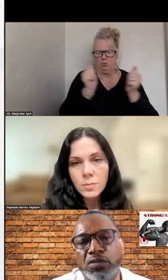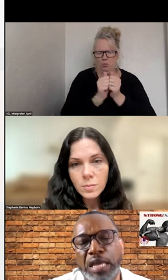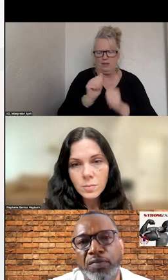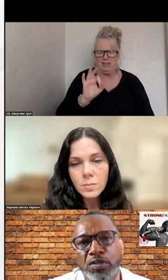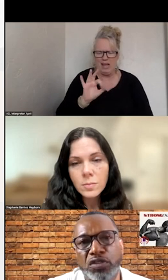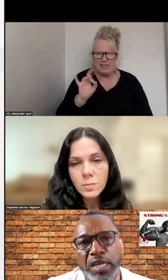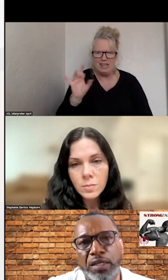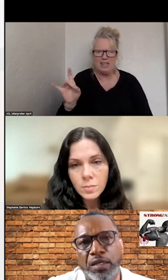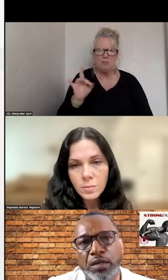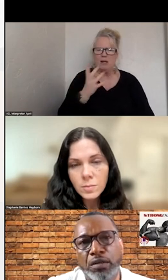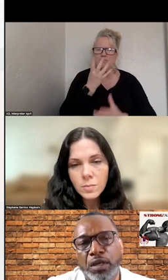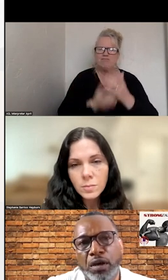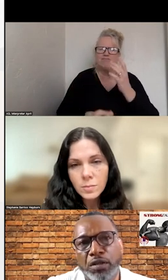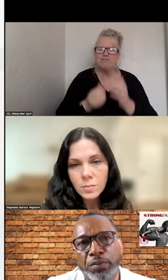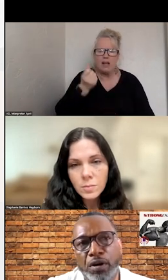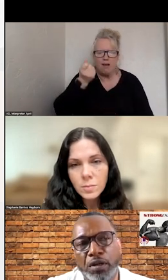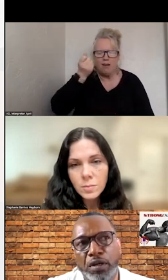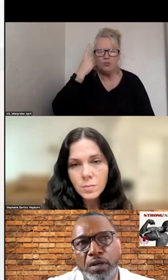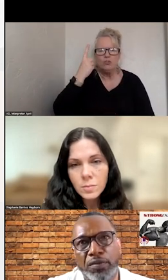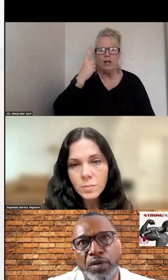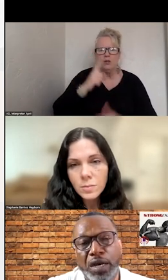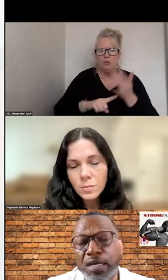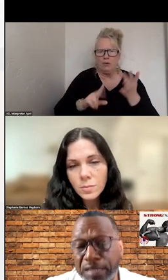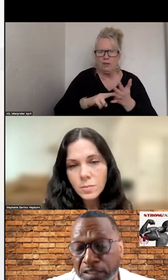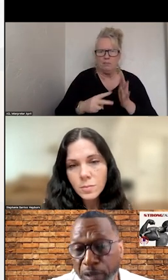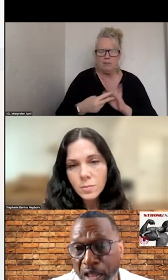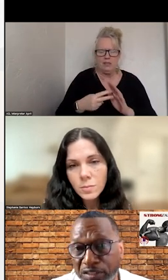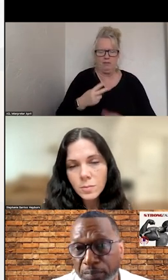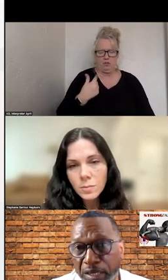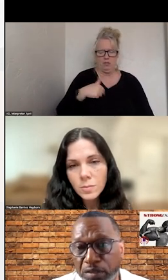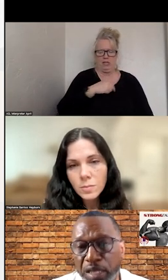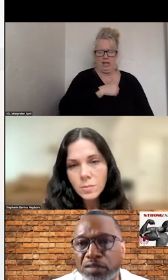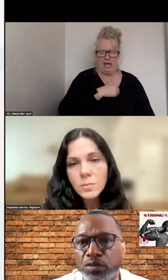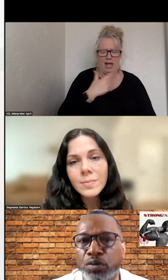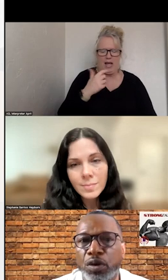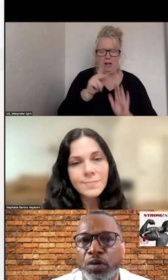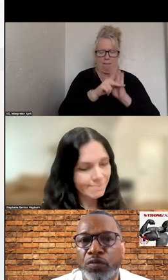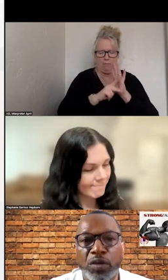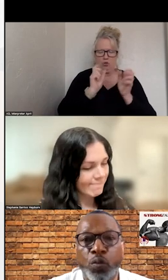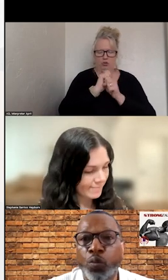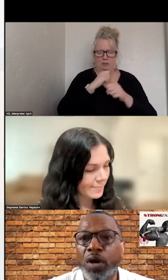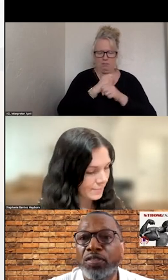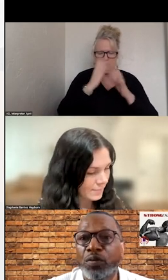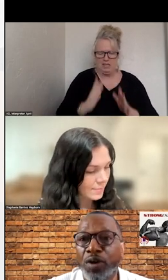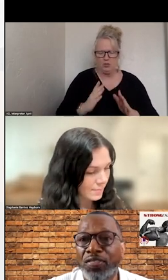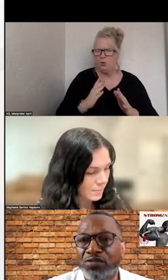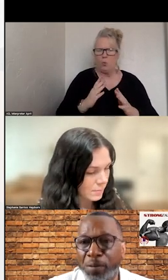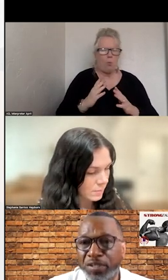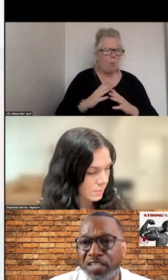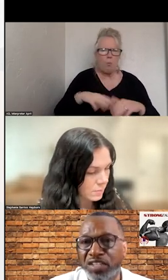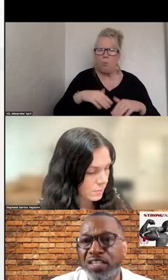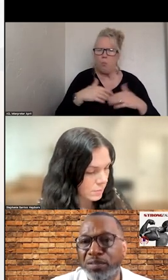THERE IS A LACK OF UNDERSTANDING ON POLICY MAKERS ON WHAT THAT IS